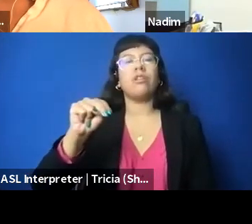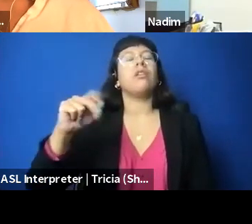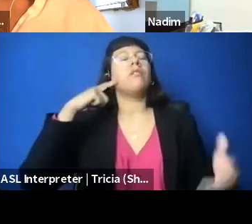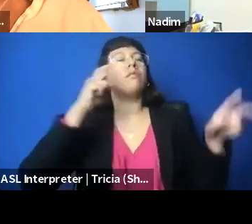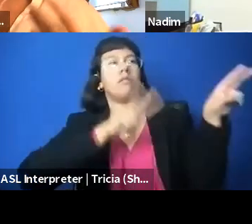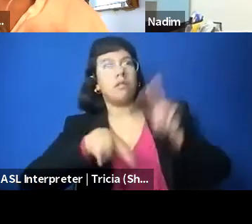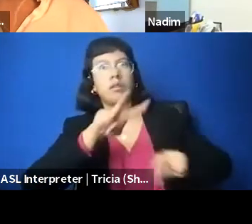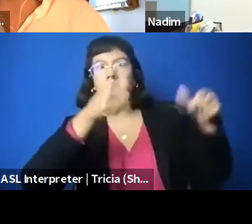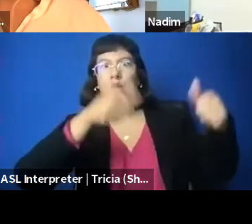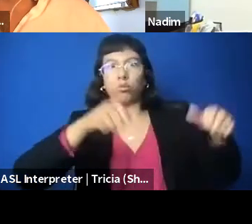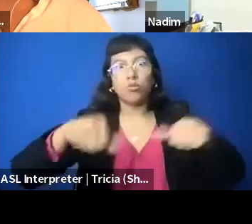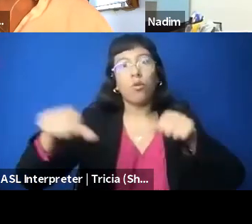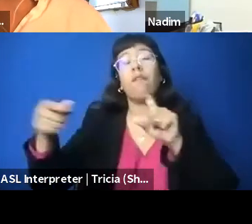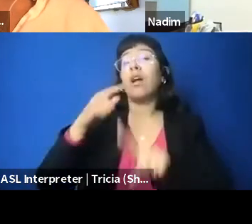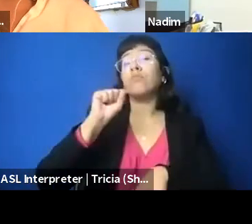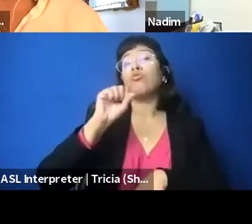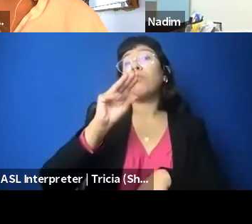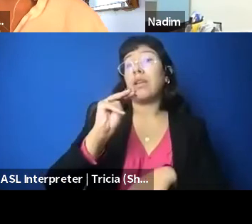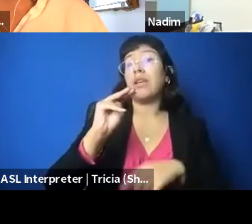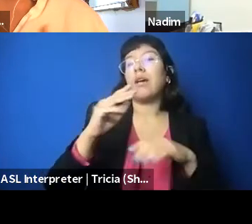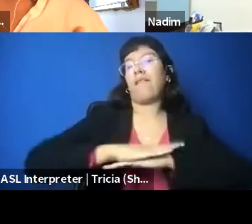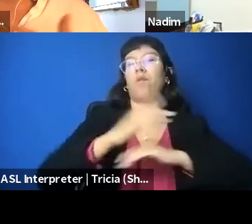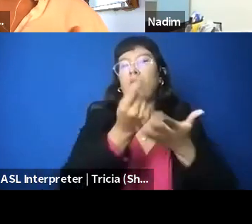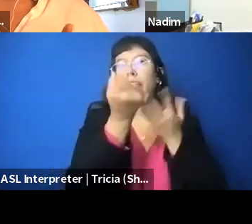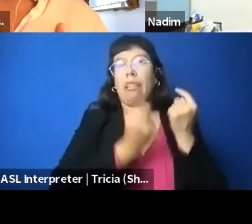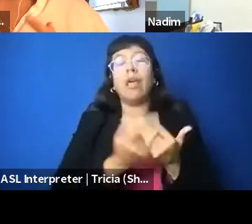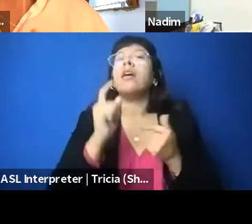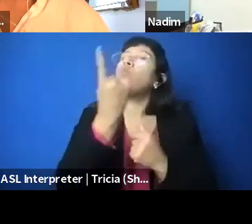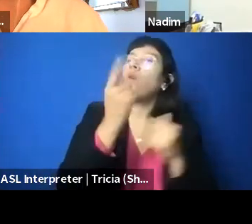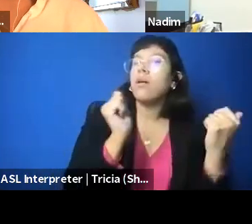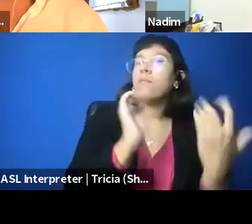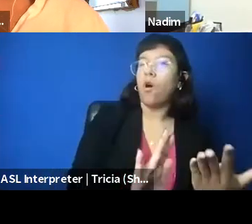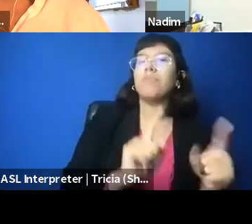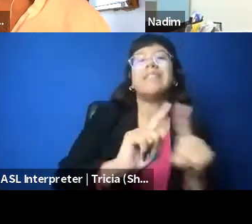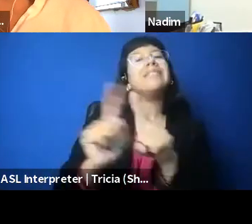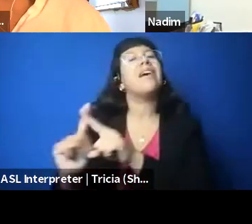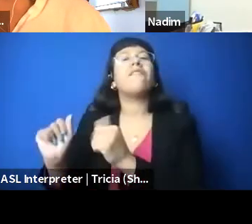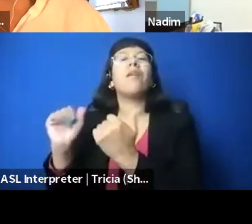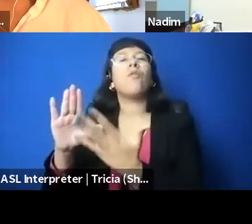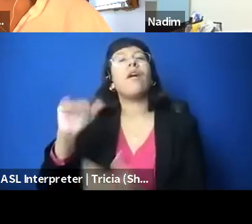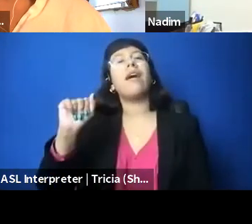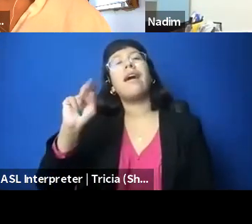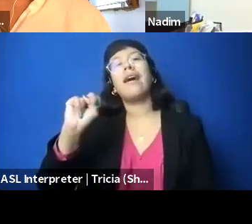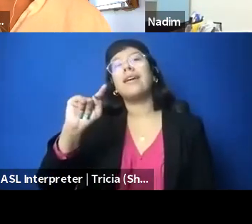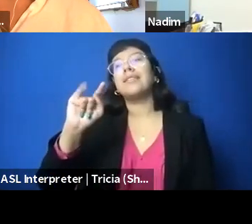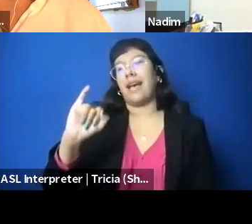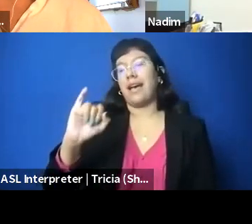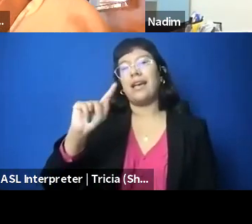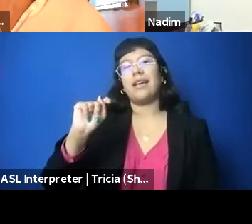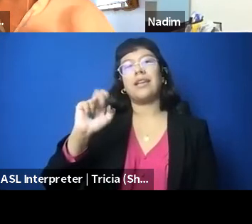and that's not the only ways, and I'll talk a little bit more in the ways in which anti-terrorism laws are being used online and offline